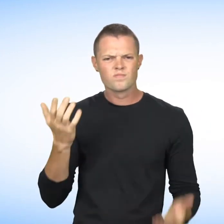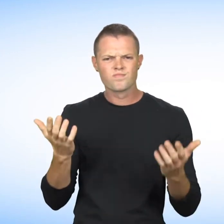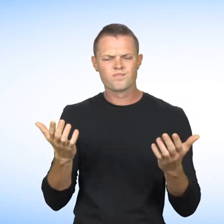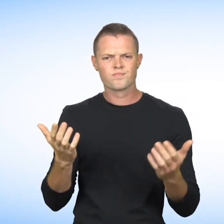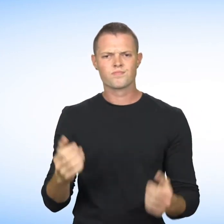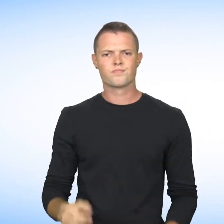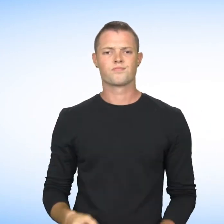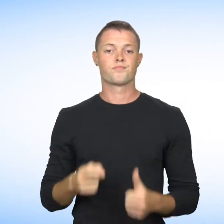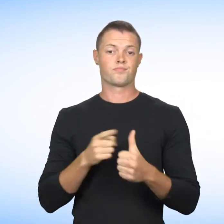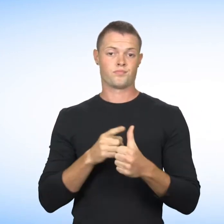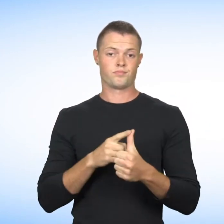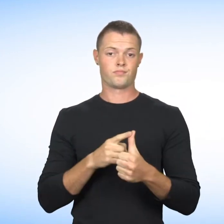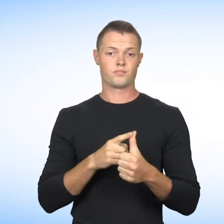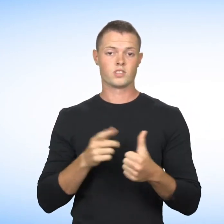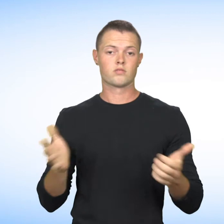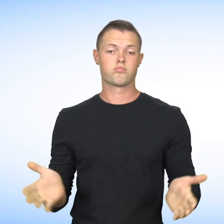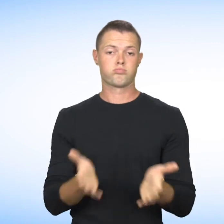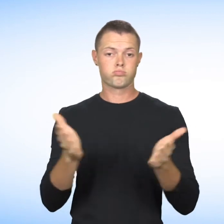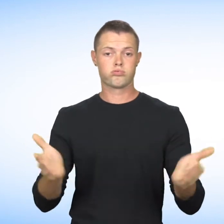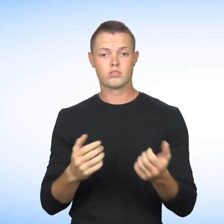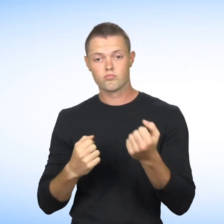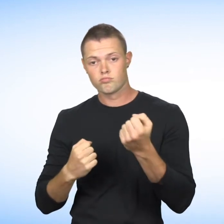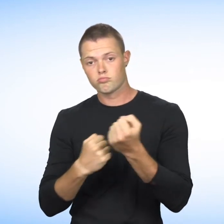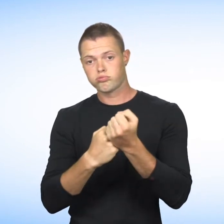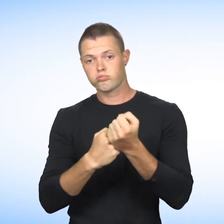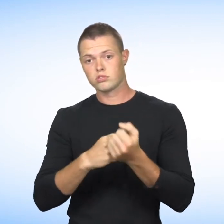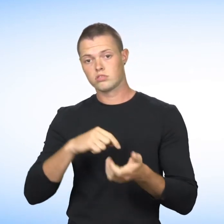The Commission's mandate is to promote and uphold